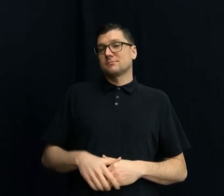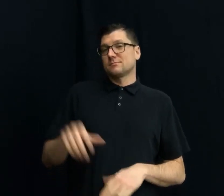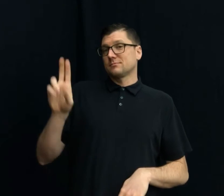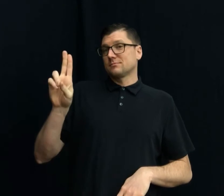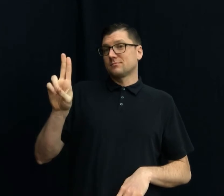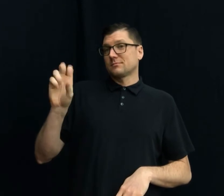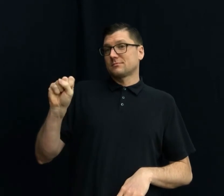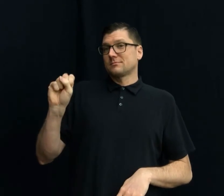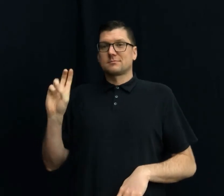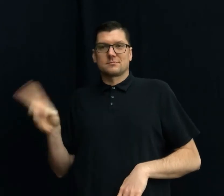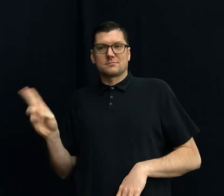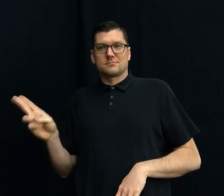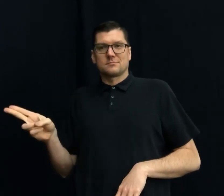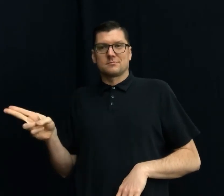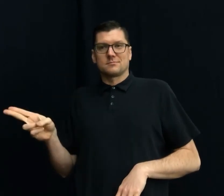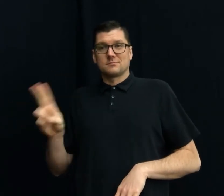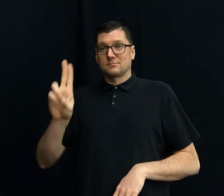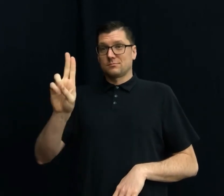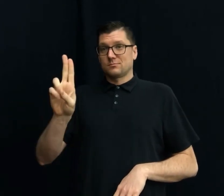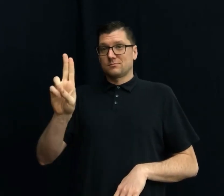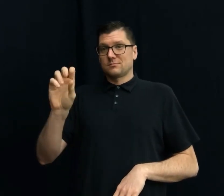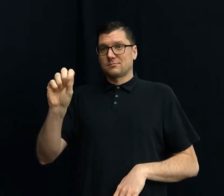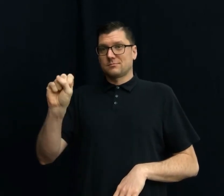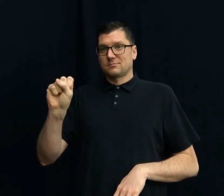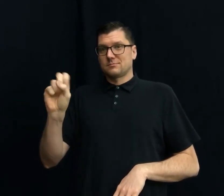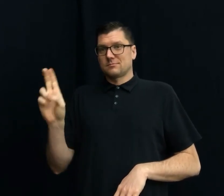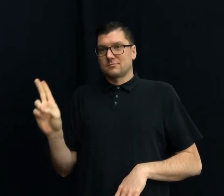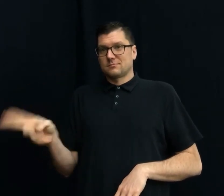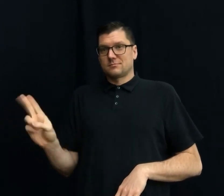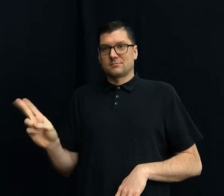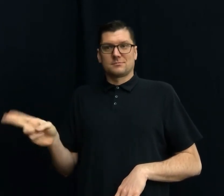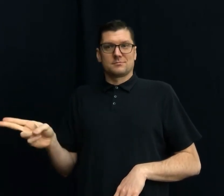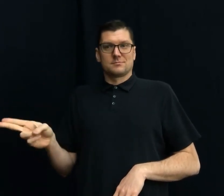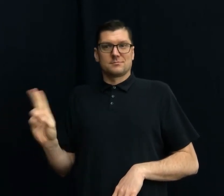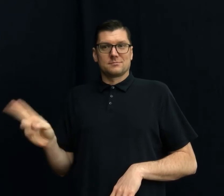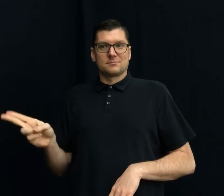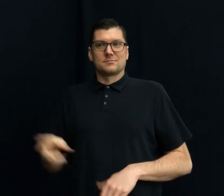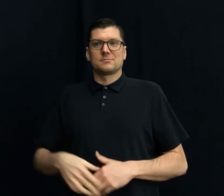U.S. HISTORY